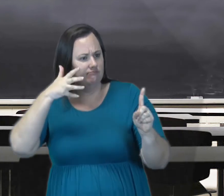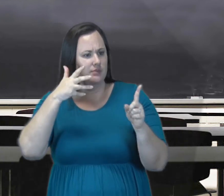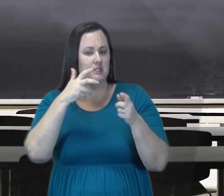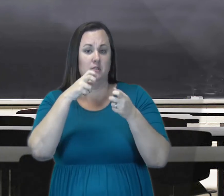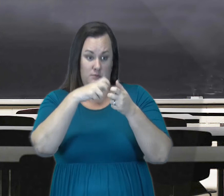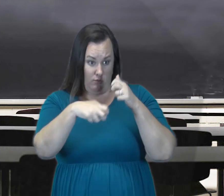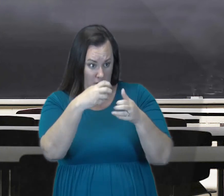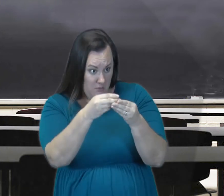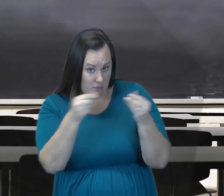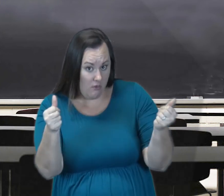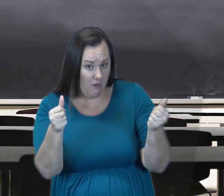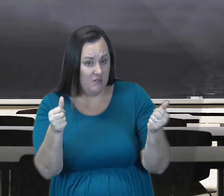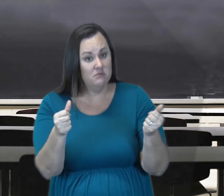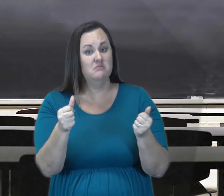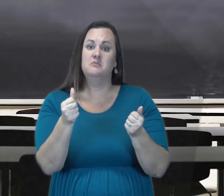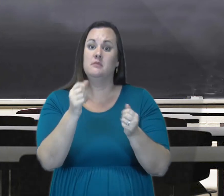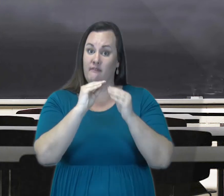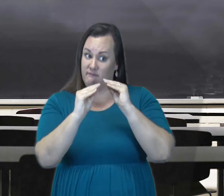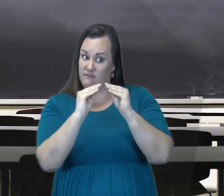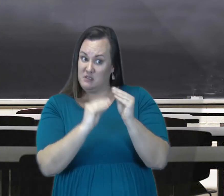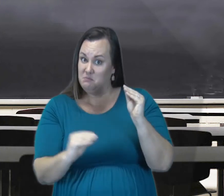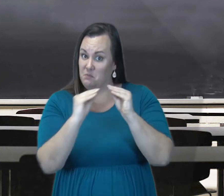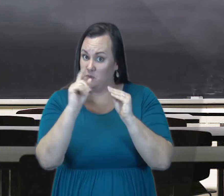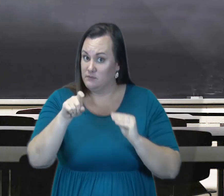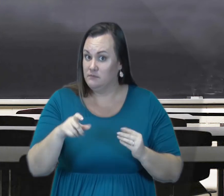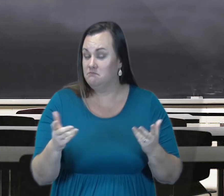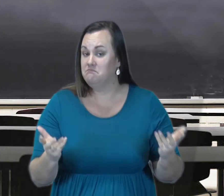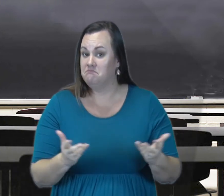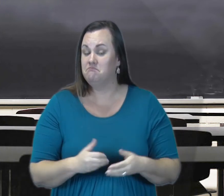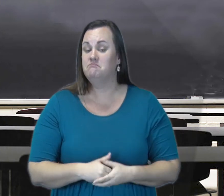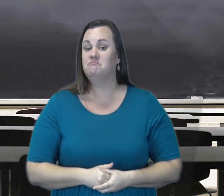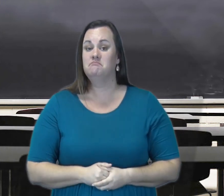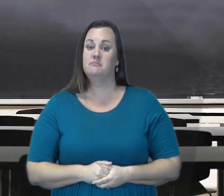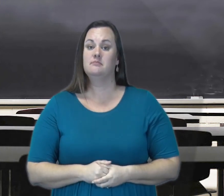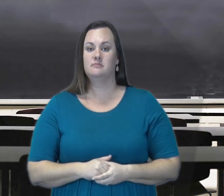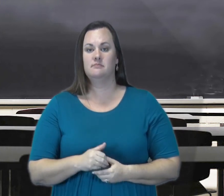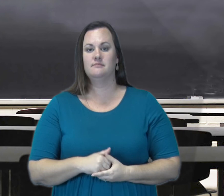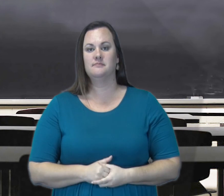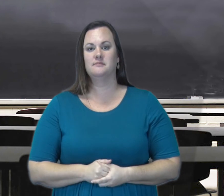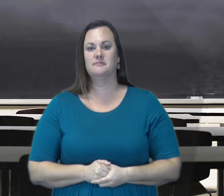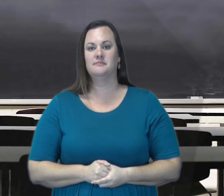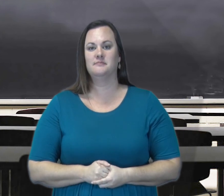these laws and expand upon them to see have they eliminated problems, and what